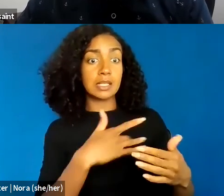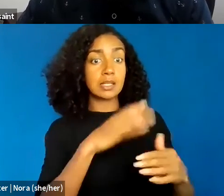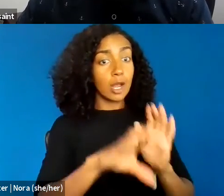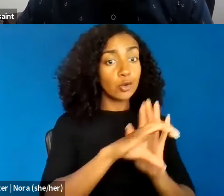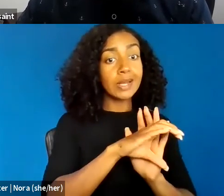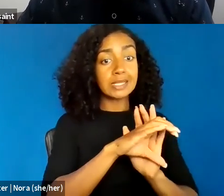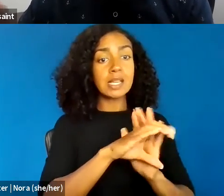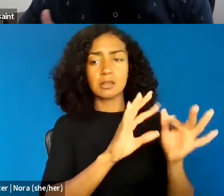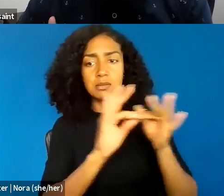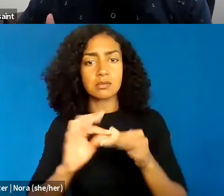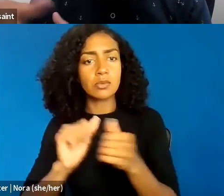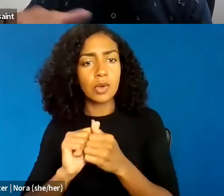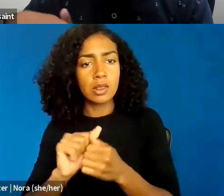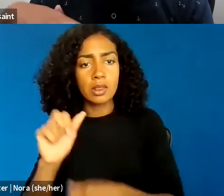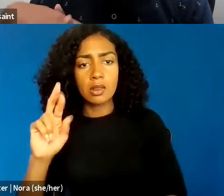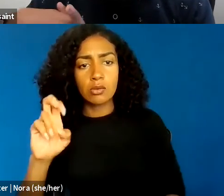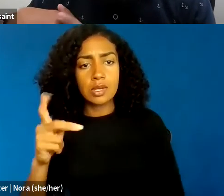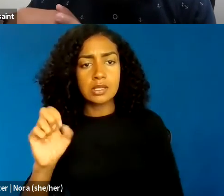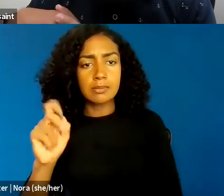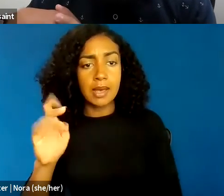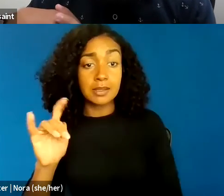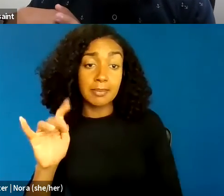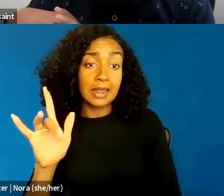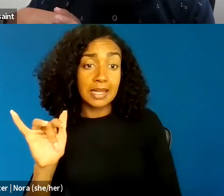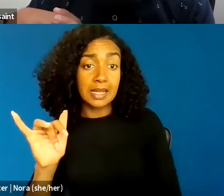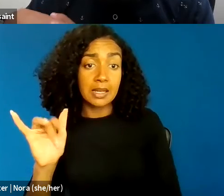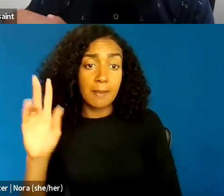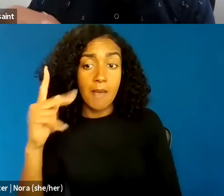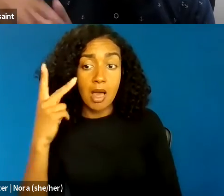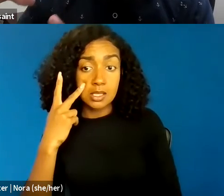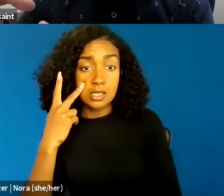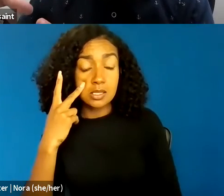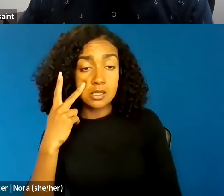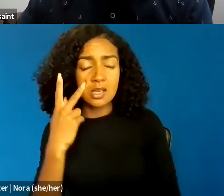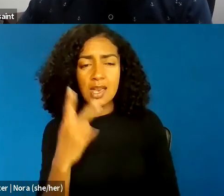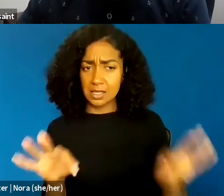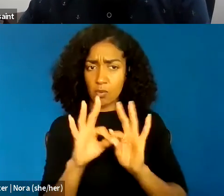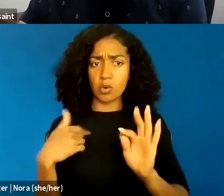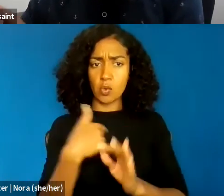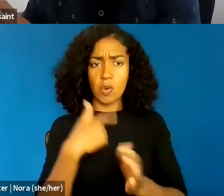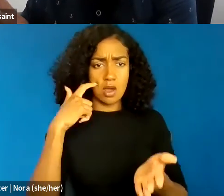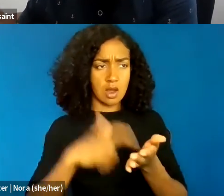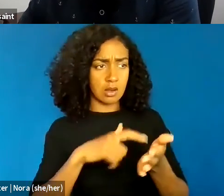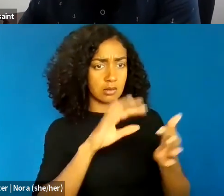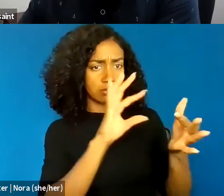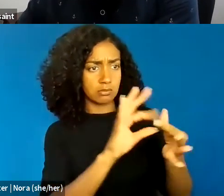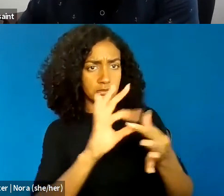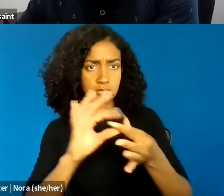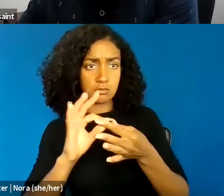I think we need to connect issues of race to issues of political economy.